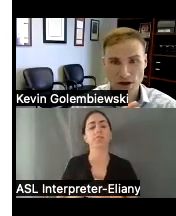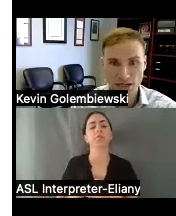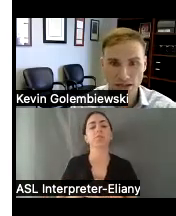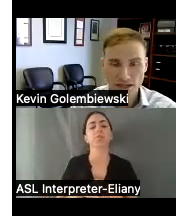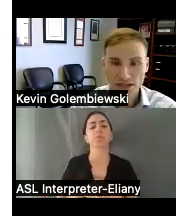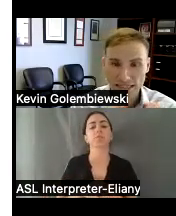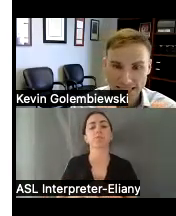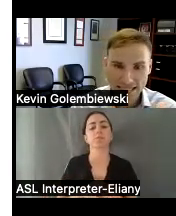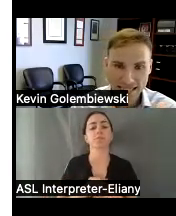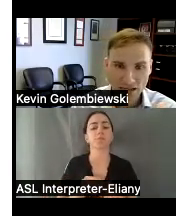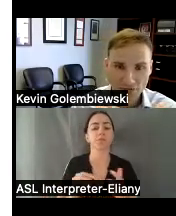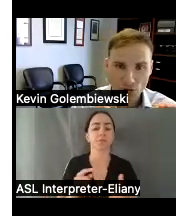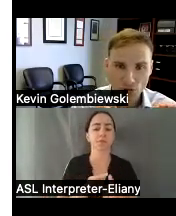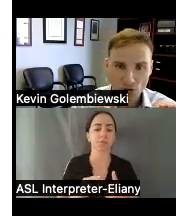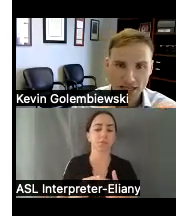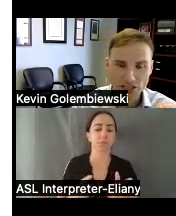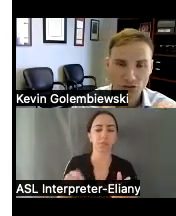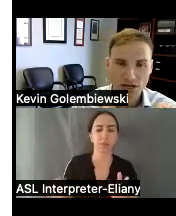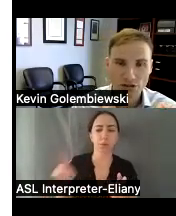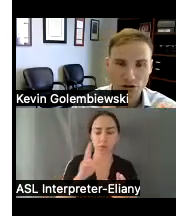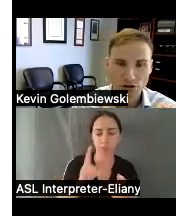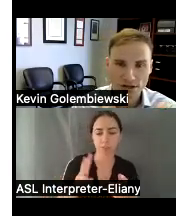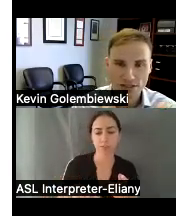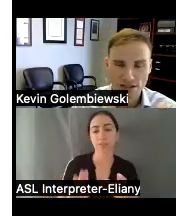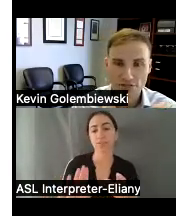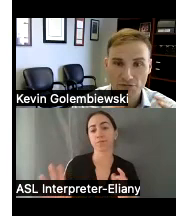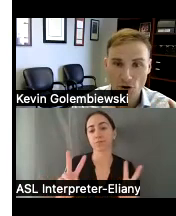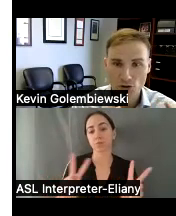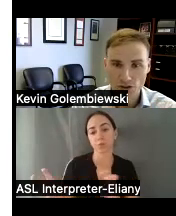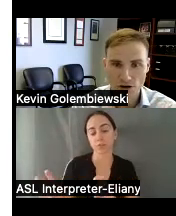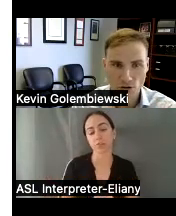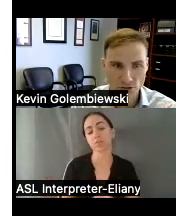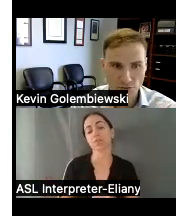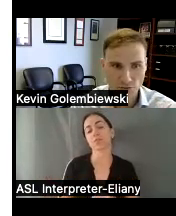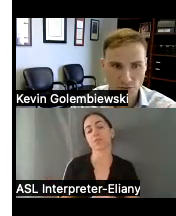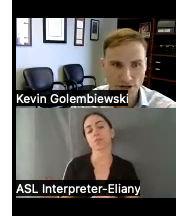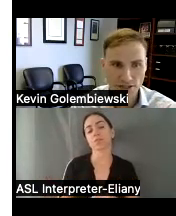spotting to see if the issue that you're bringing to us Falls within our goals and priorities